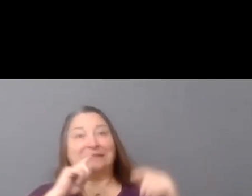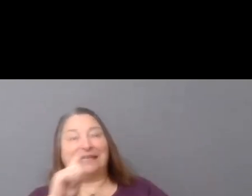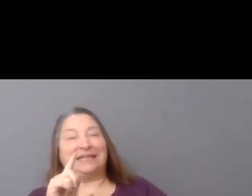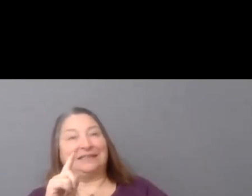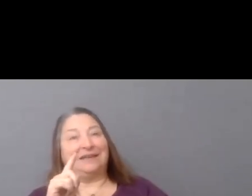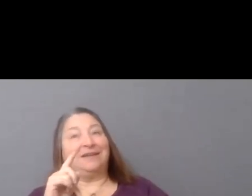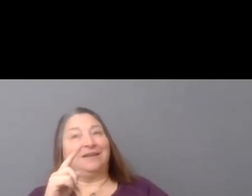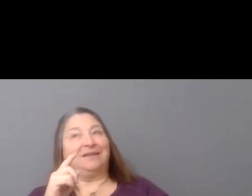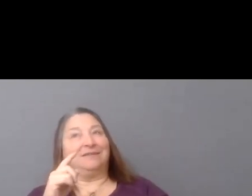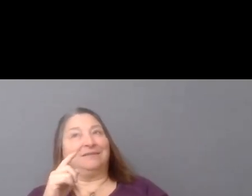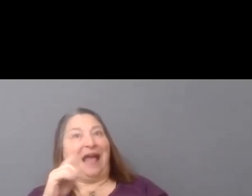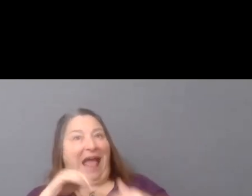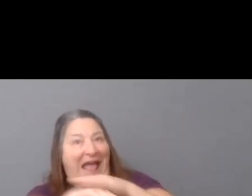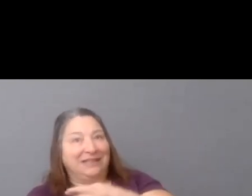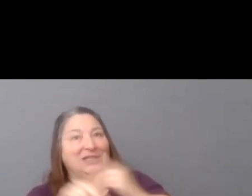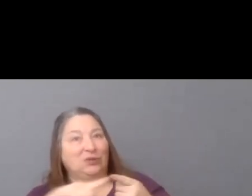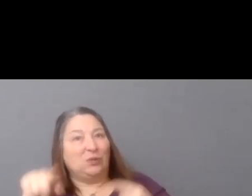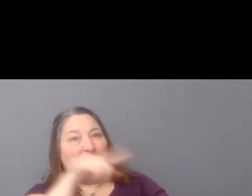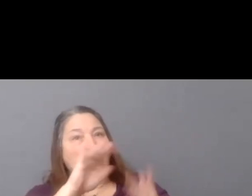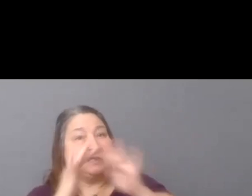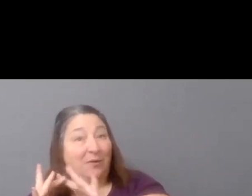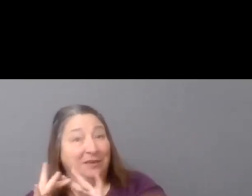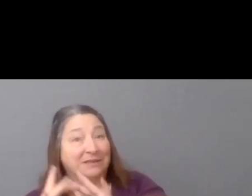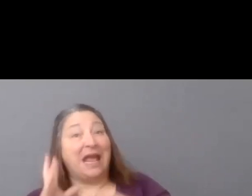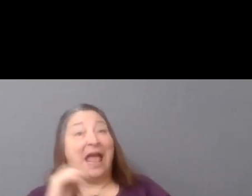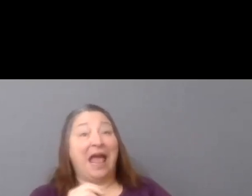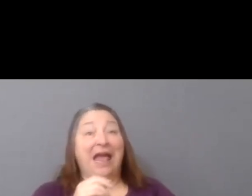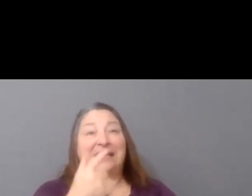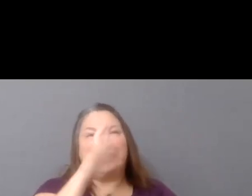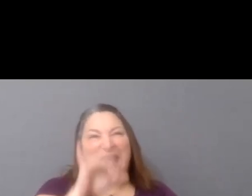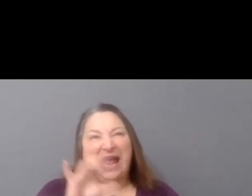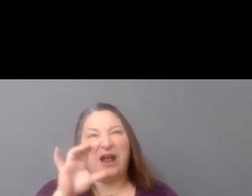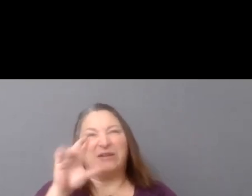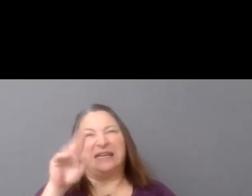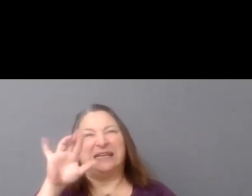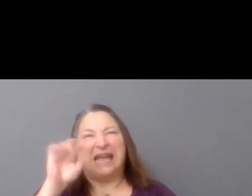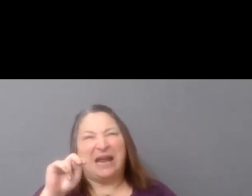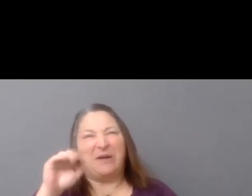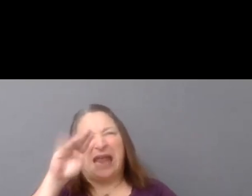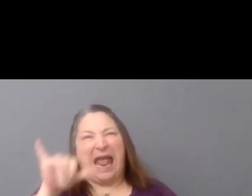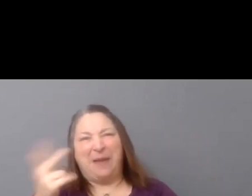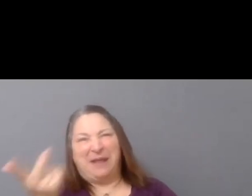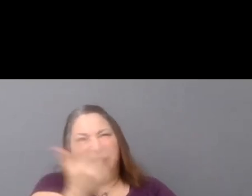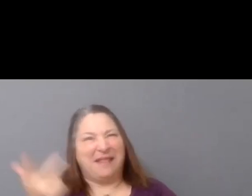has been in dialogue with Karin and Amy and others and distribution advocates for a couple of years now.